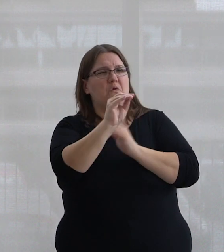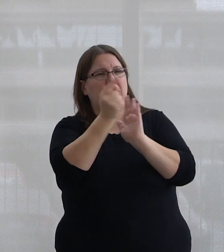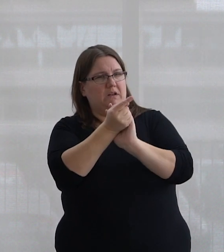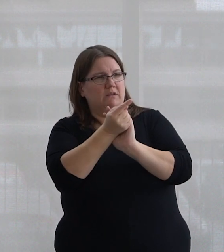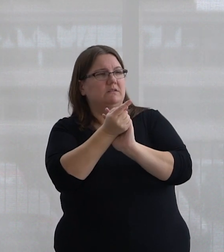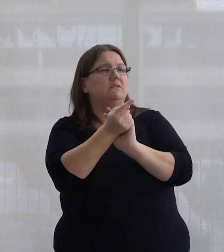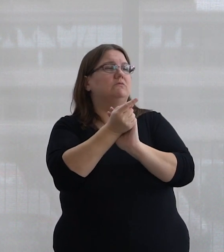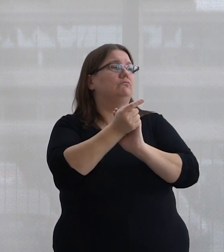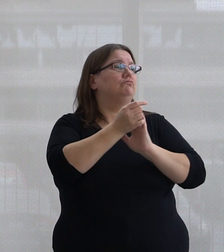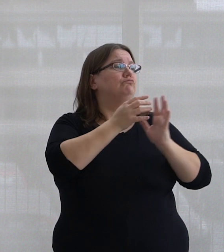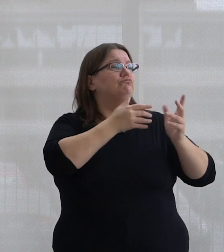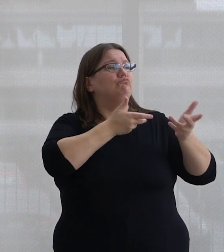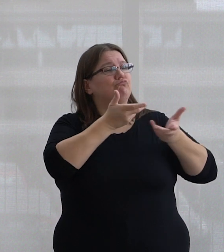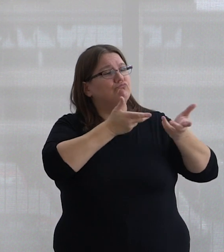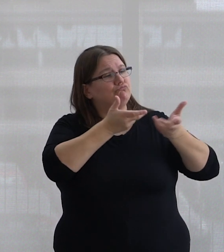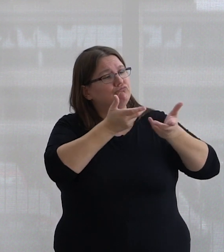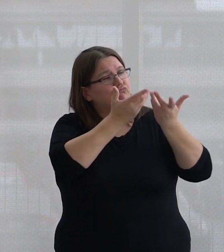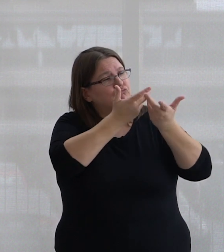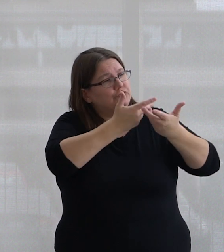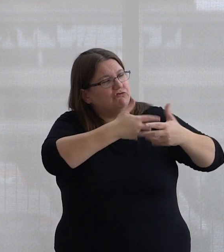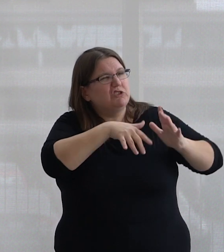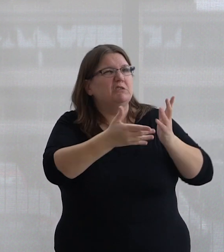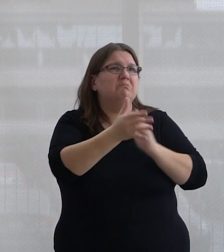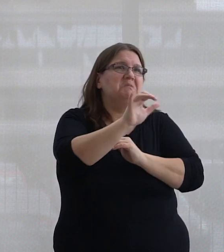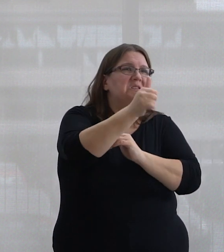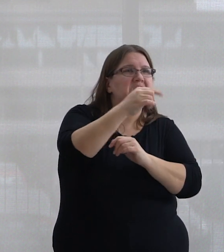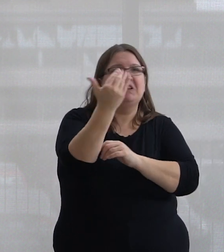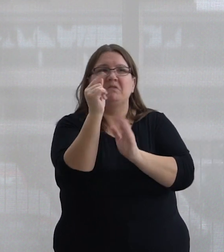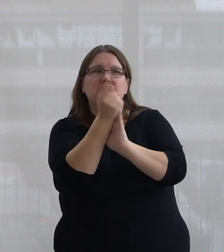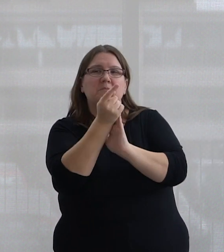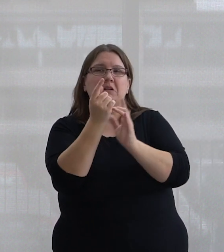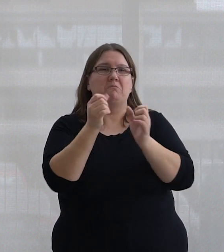and as the conversation comes to a close, we'll have a 10 to 15-minute question and answer period where